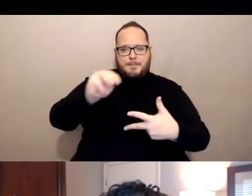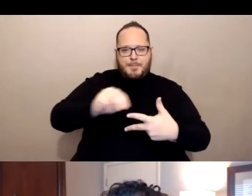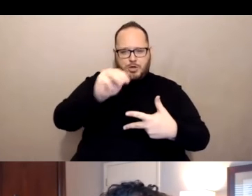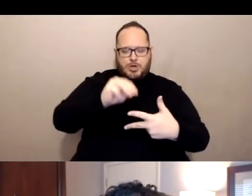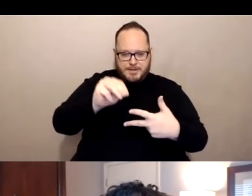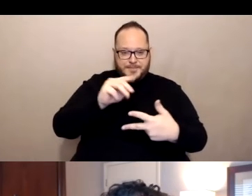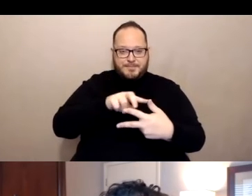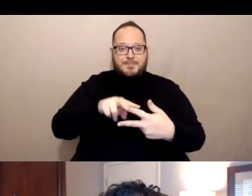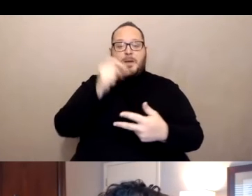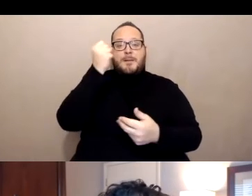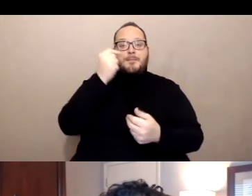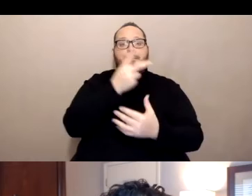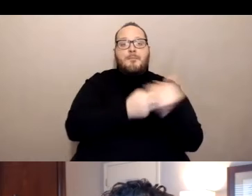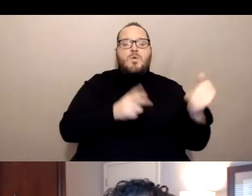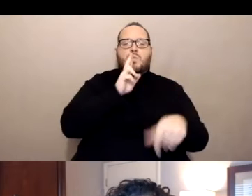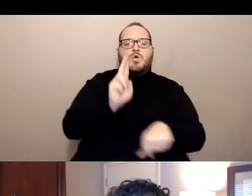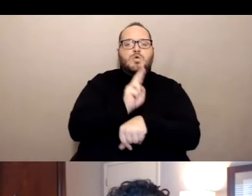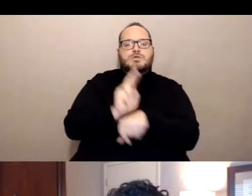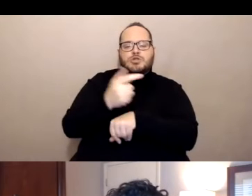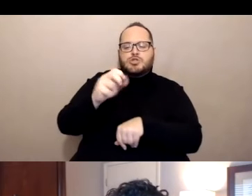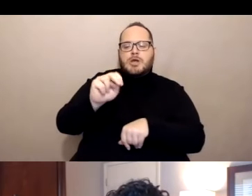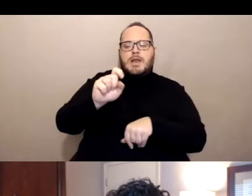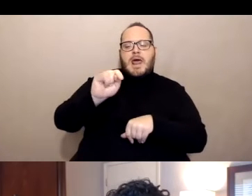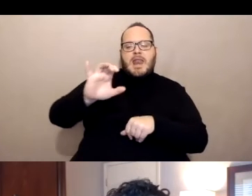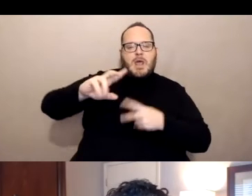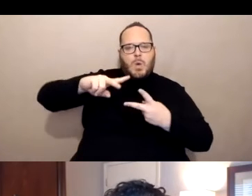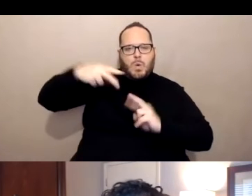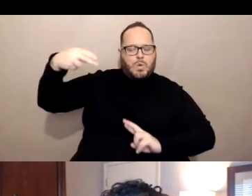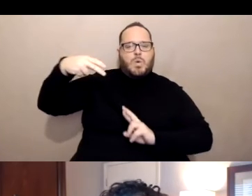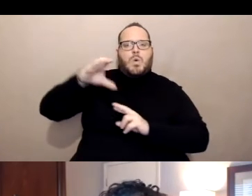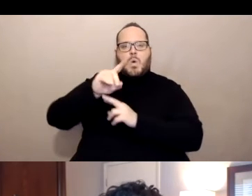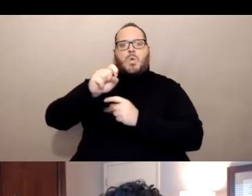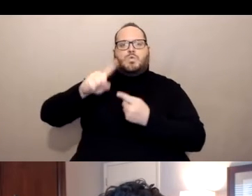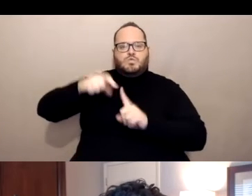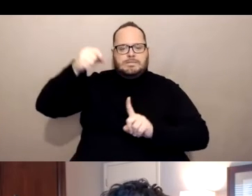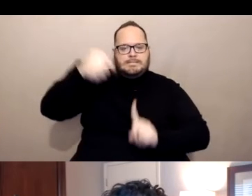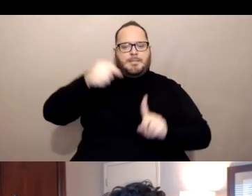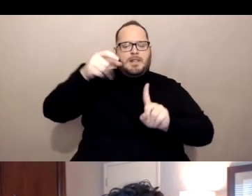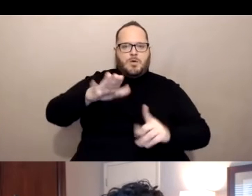to stimulate the immune response against COVID-19. That was sequenced on a computer.